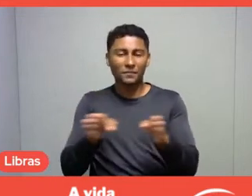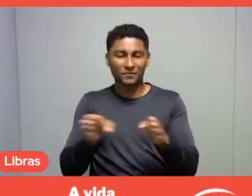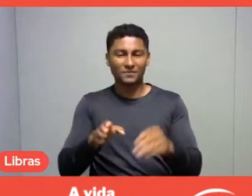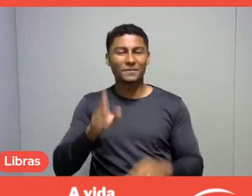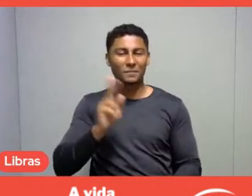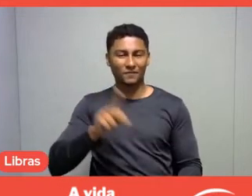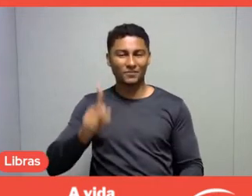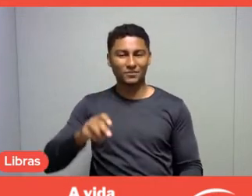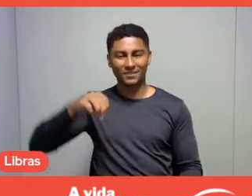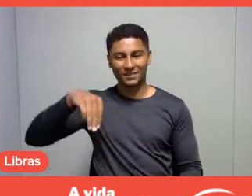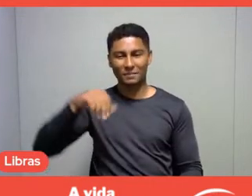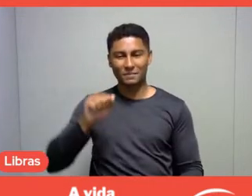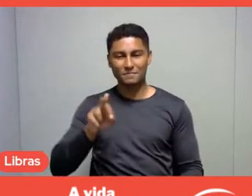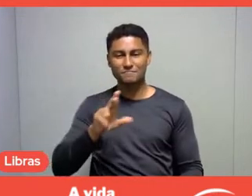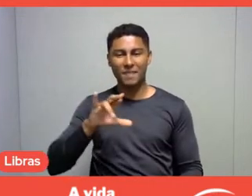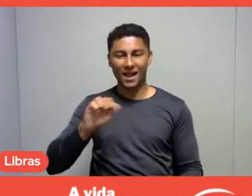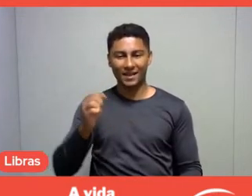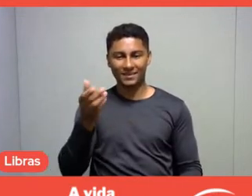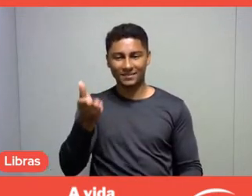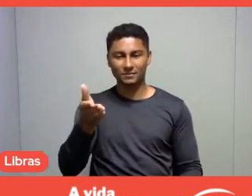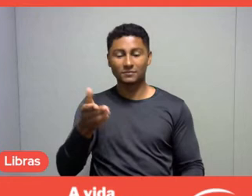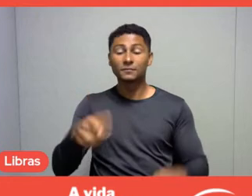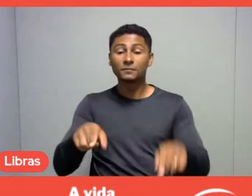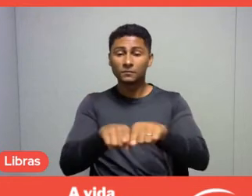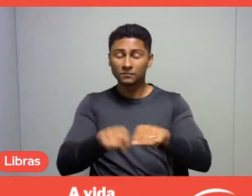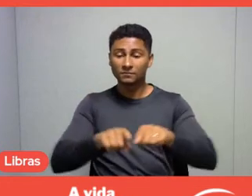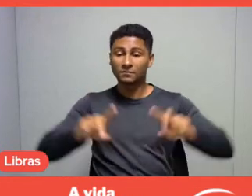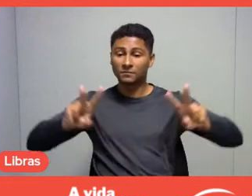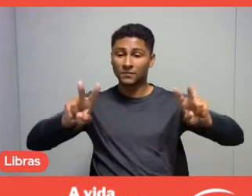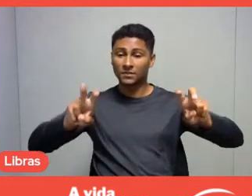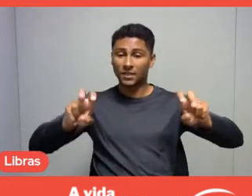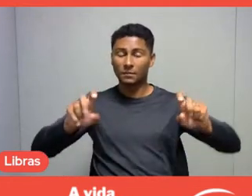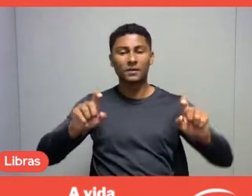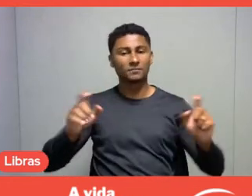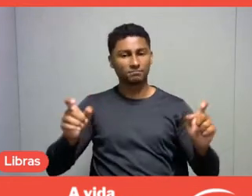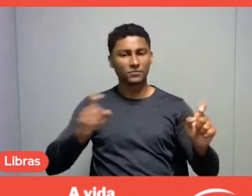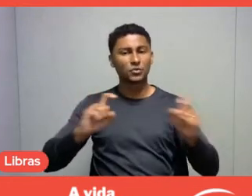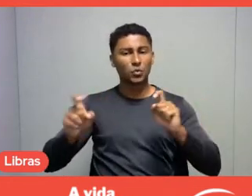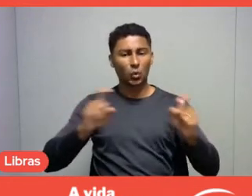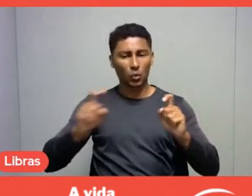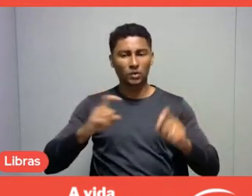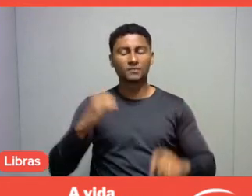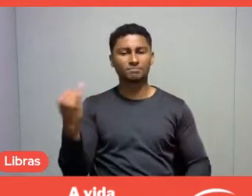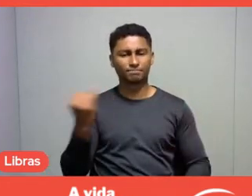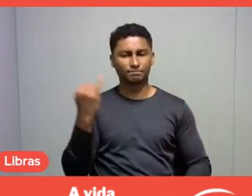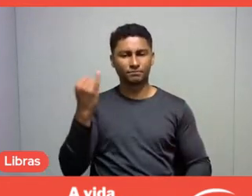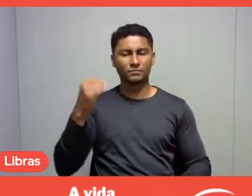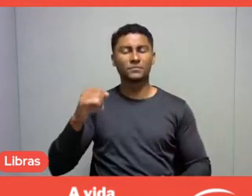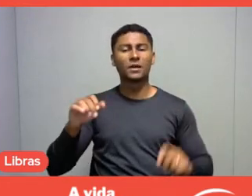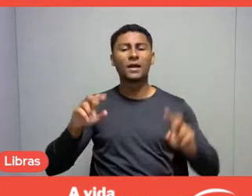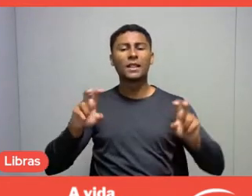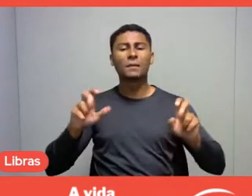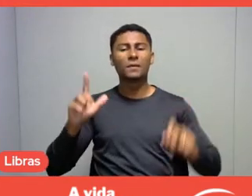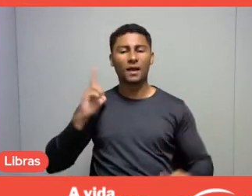and the possibility of discussing a topic of the utmost importance, such as leisure. On behalf of Professor Luiz Antônio Silva,